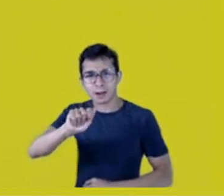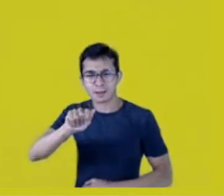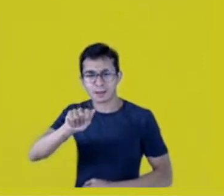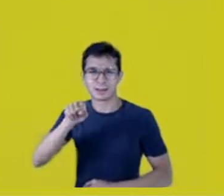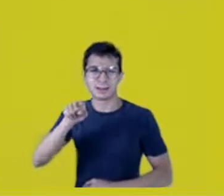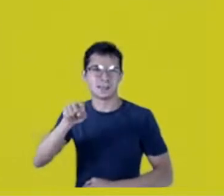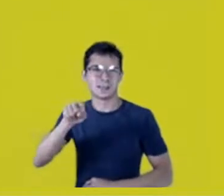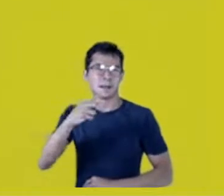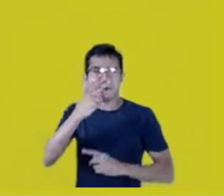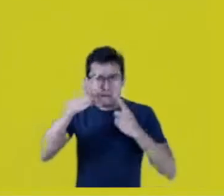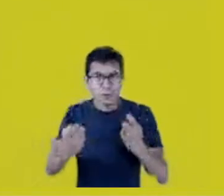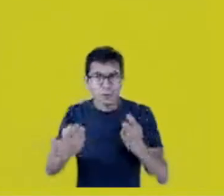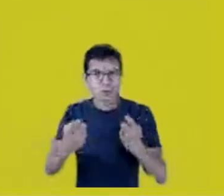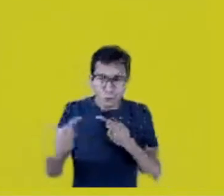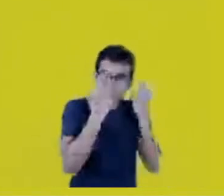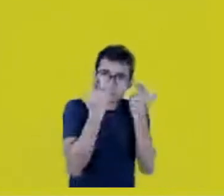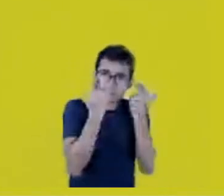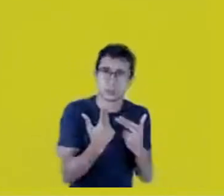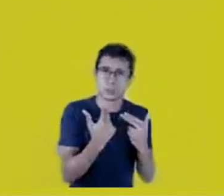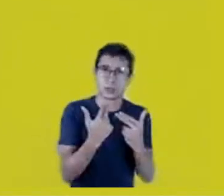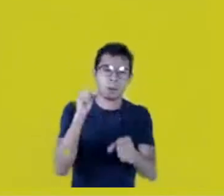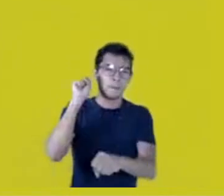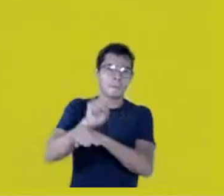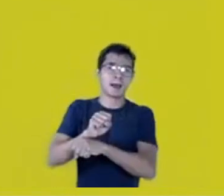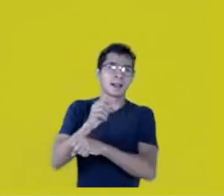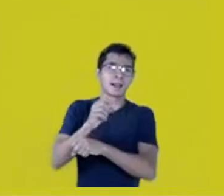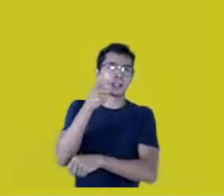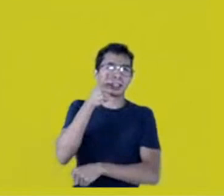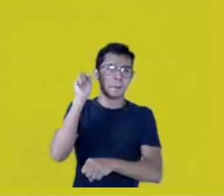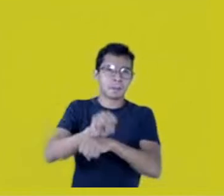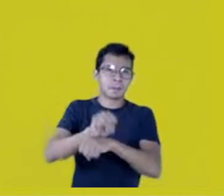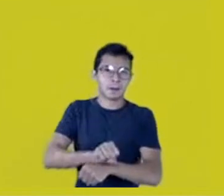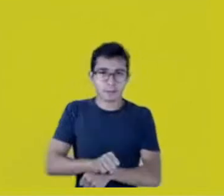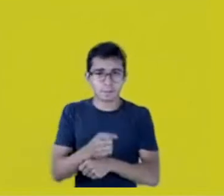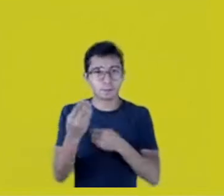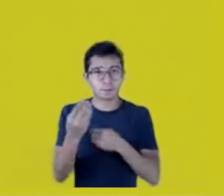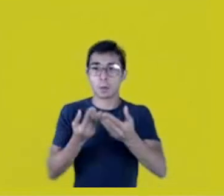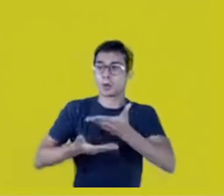how can we make fair trades? I’m a scholar, I write articles,